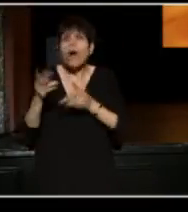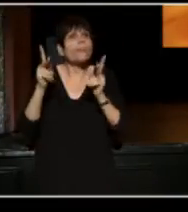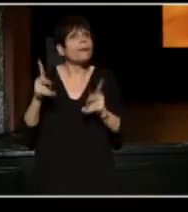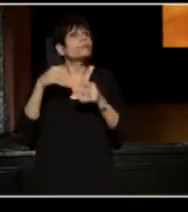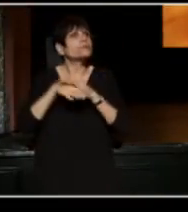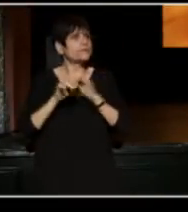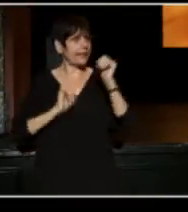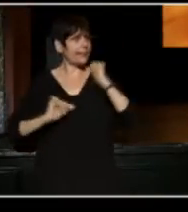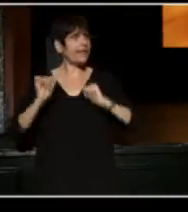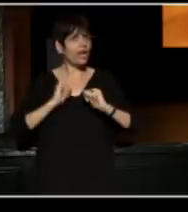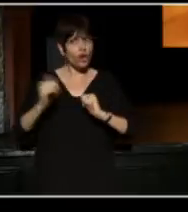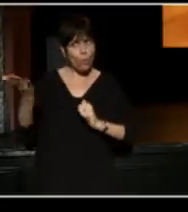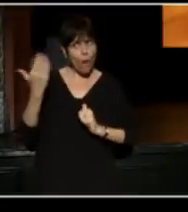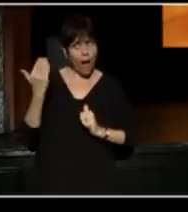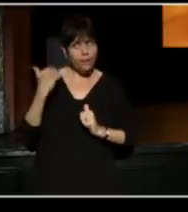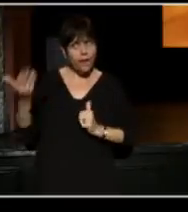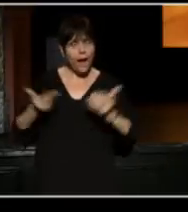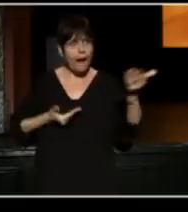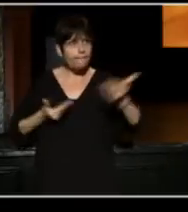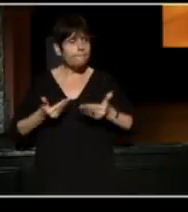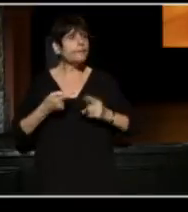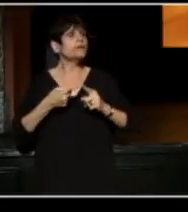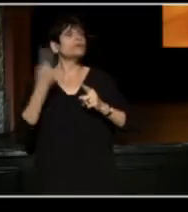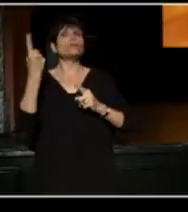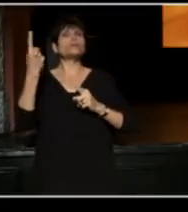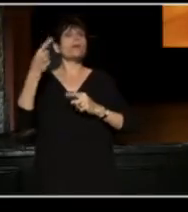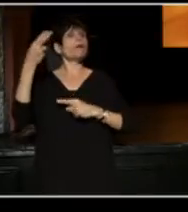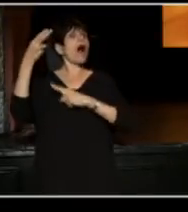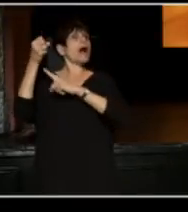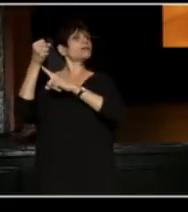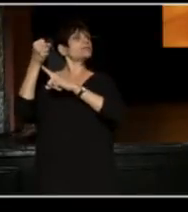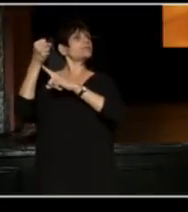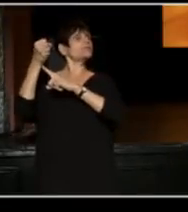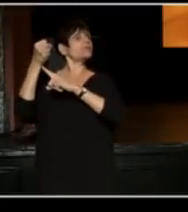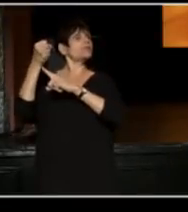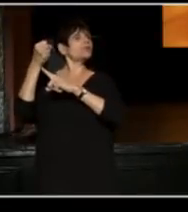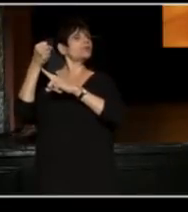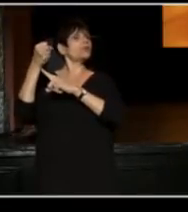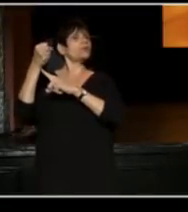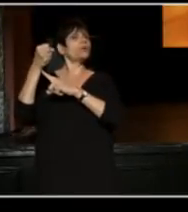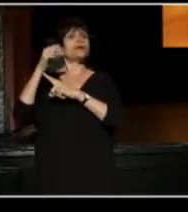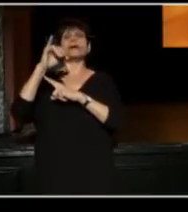You said welcome to someone who when they were in high school played Jerry in the Zoo Story